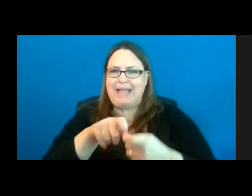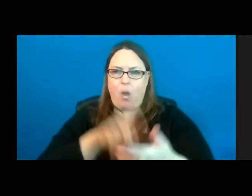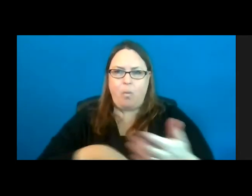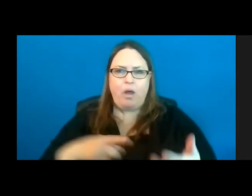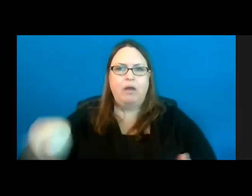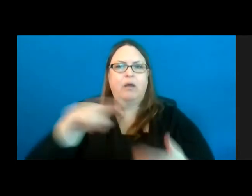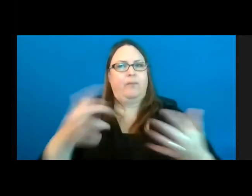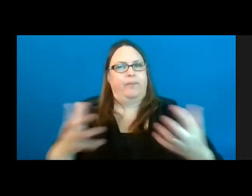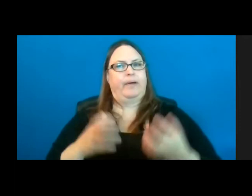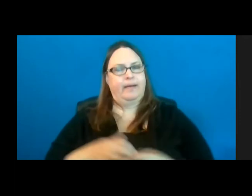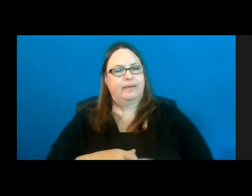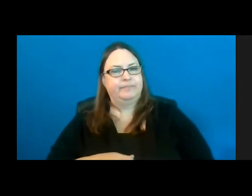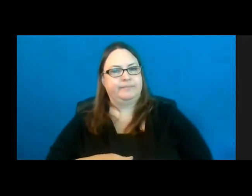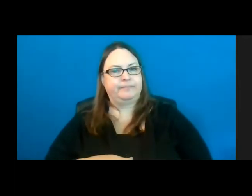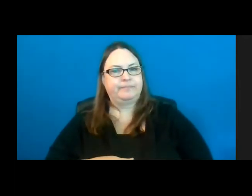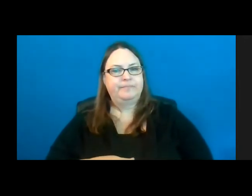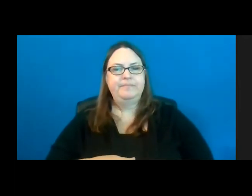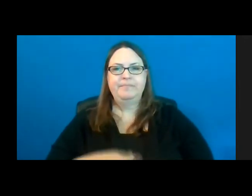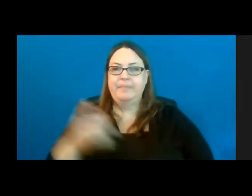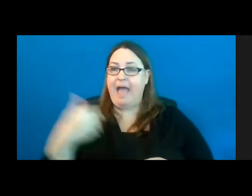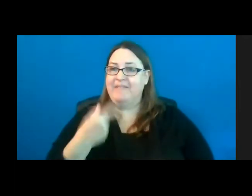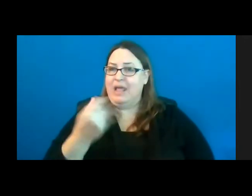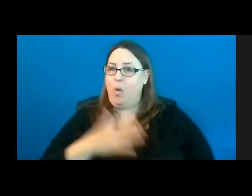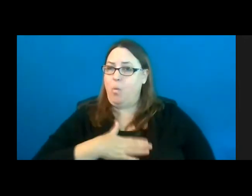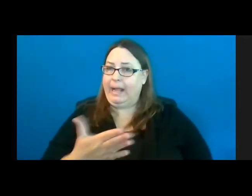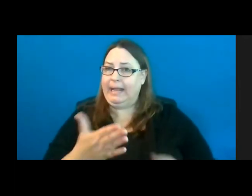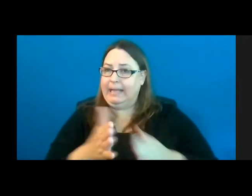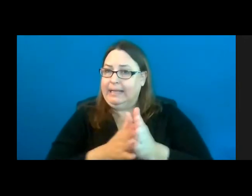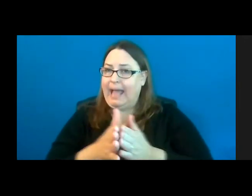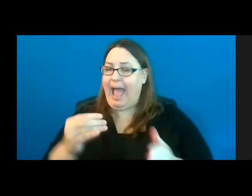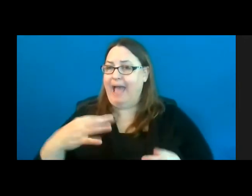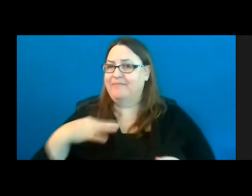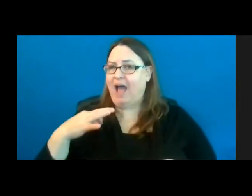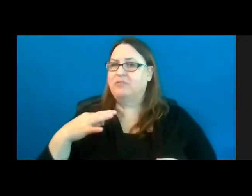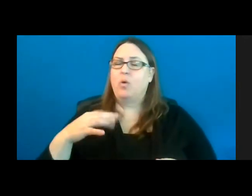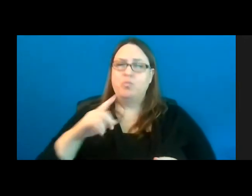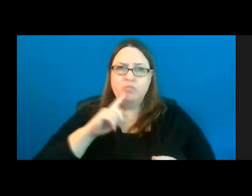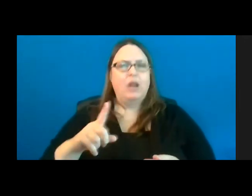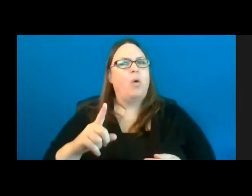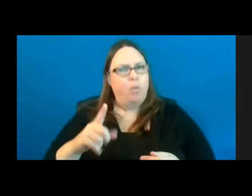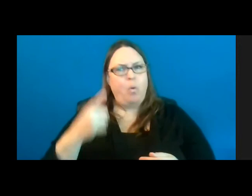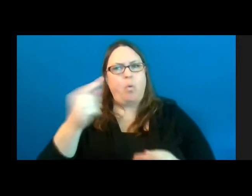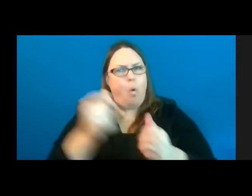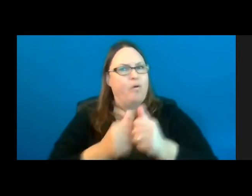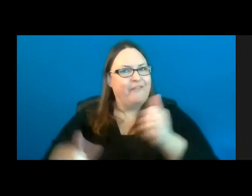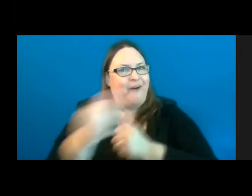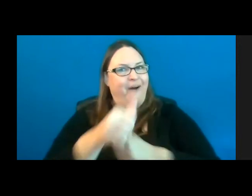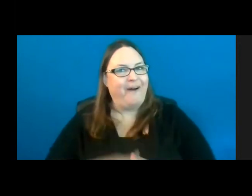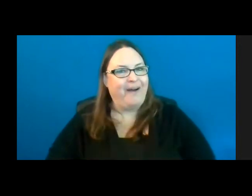A little bit of willingness and volunteers and it goes a long way, and you never know when you're going to change somebody's life.